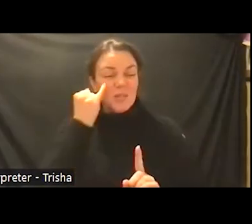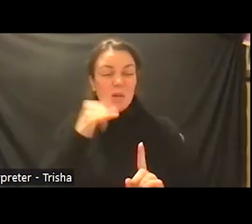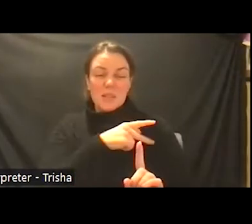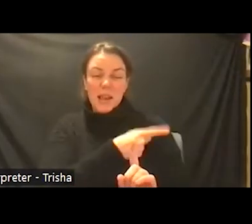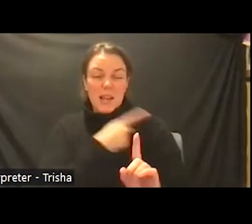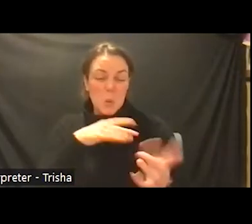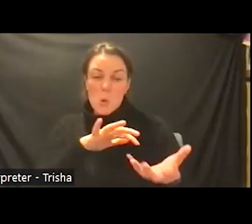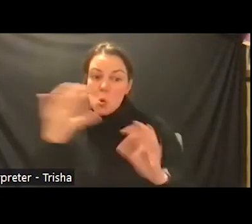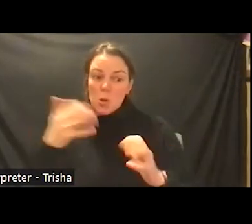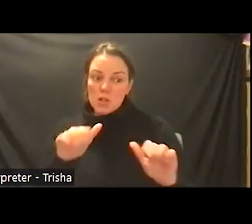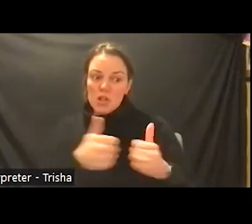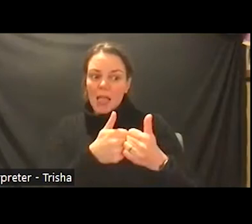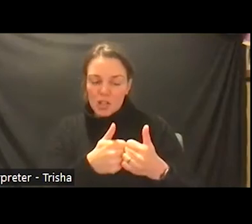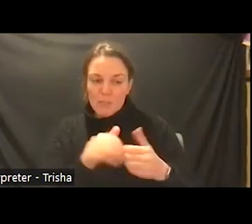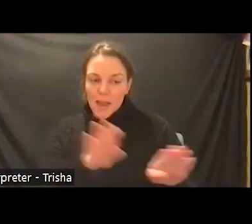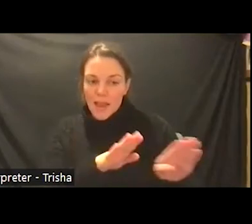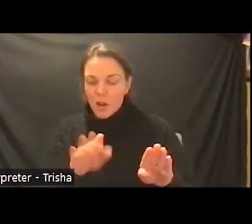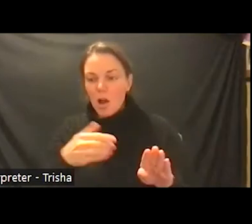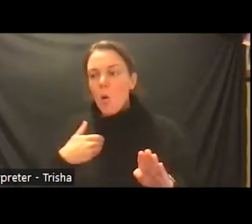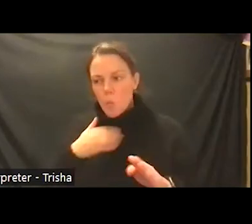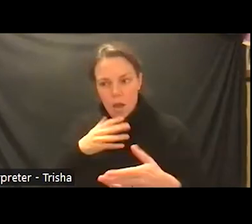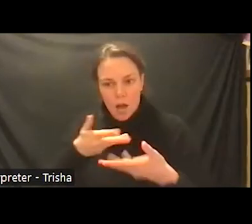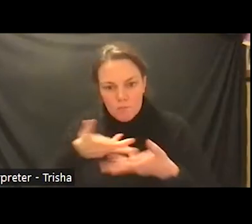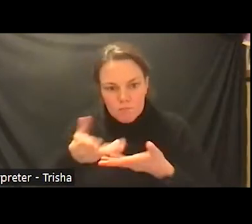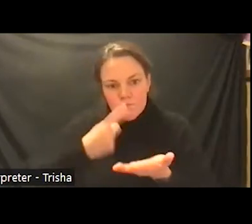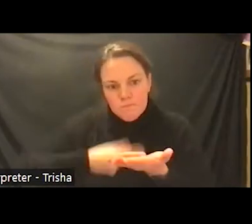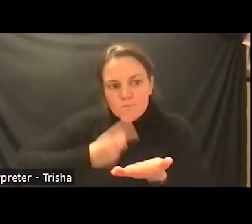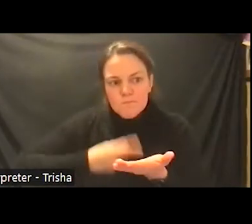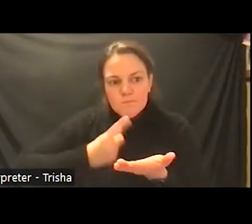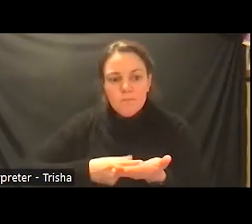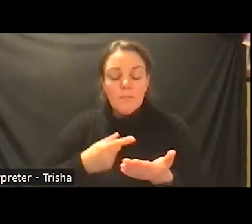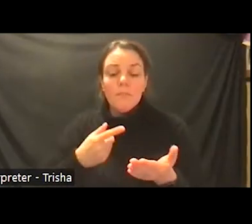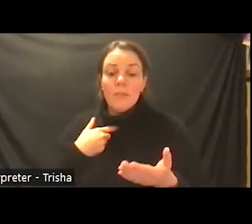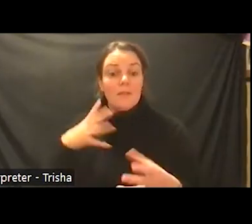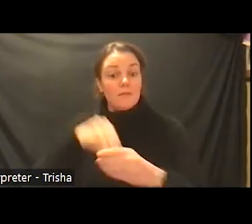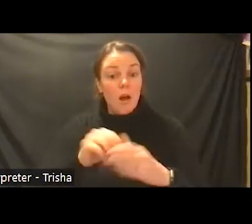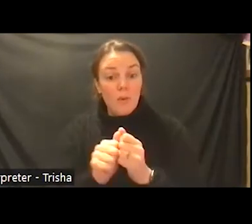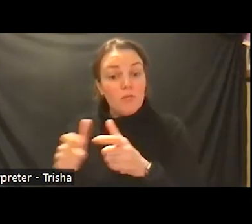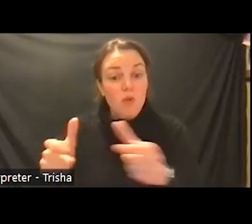nursing home staff to do that they participate in unit rounds and case reviews they review quality